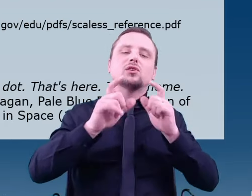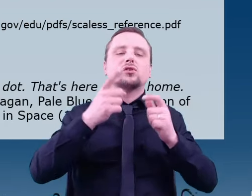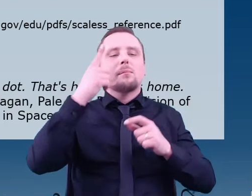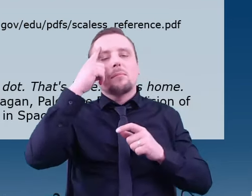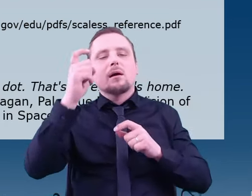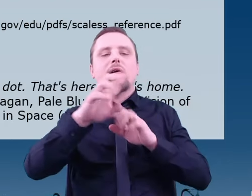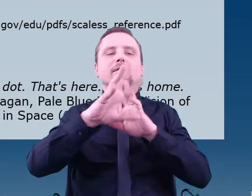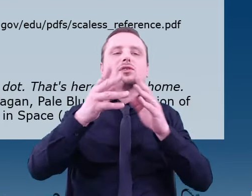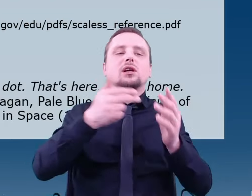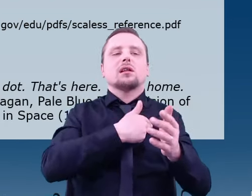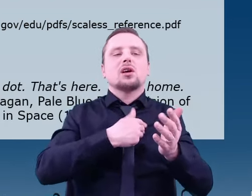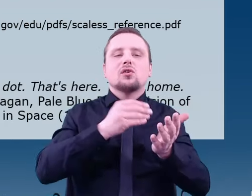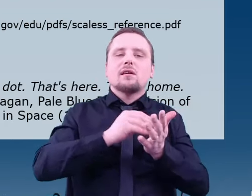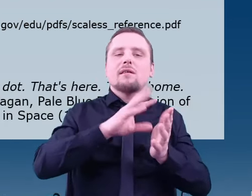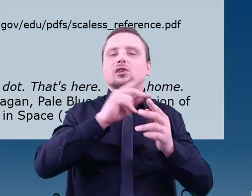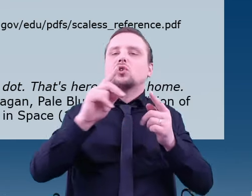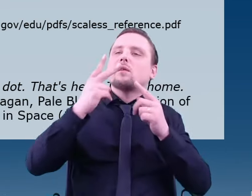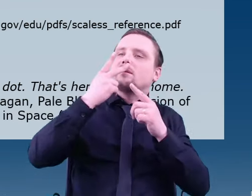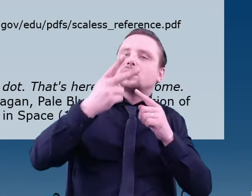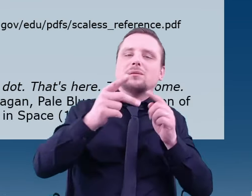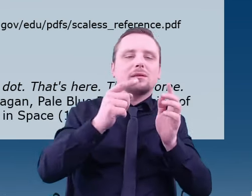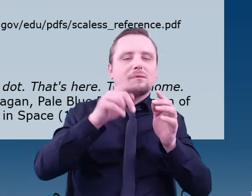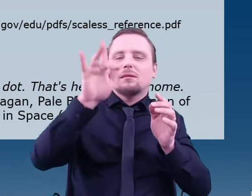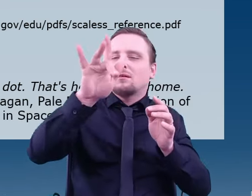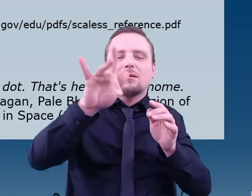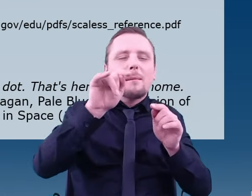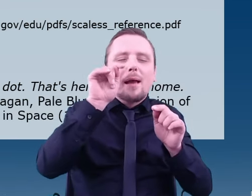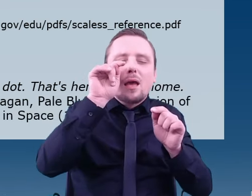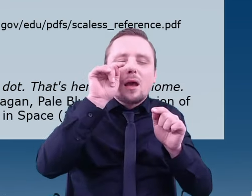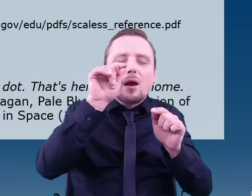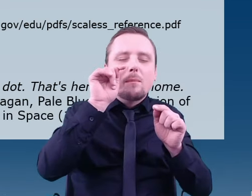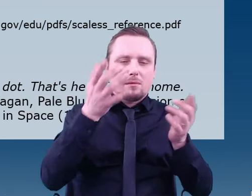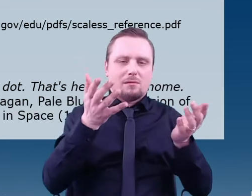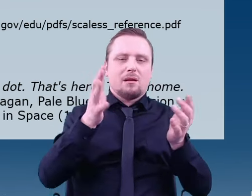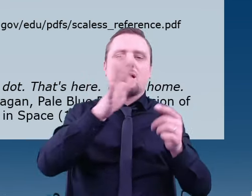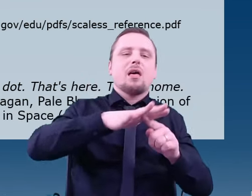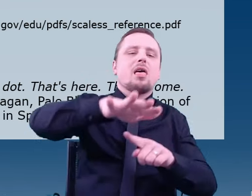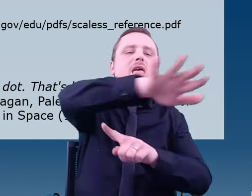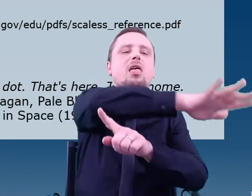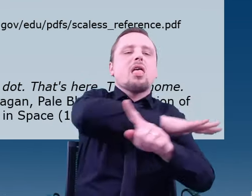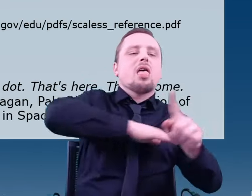all that is this small blue dot in the middle of nowhere, in this vastness.